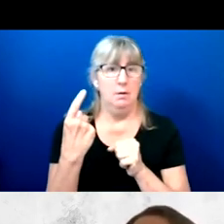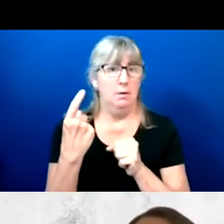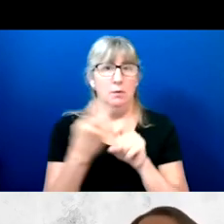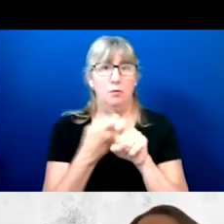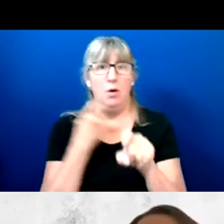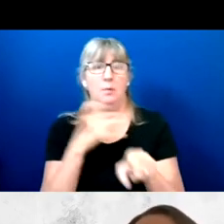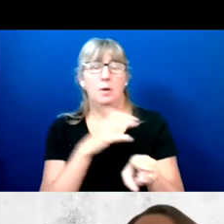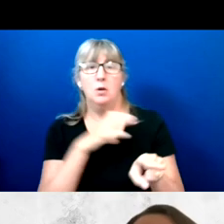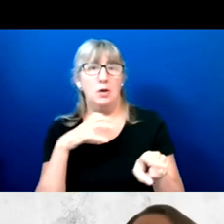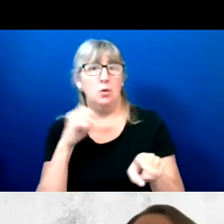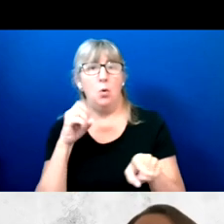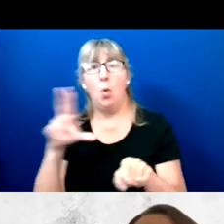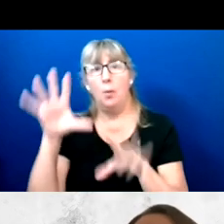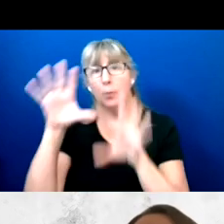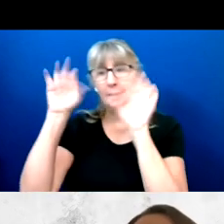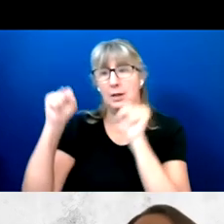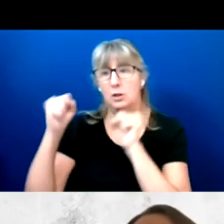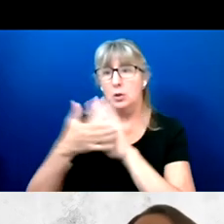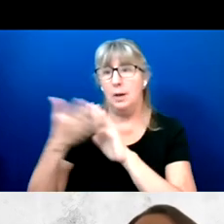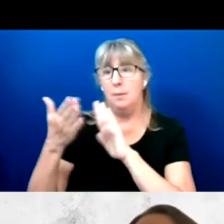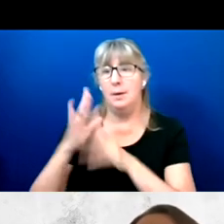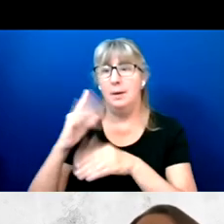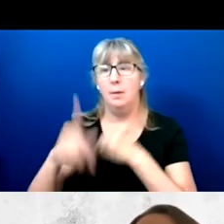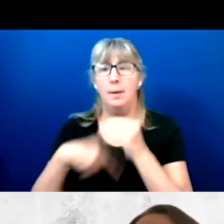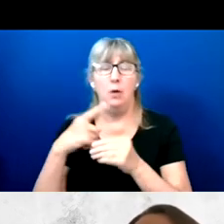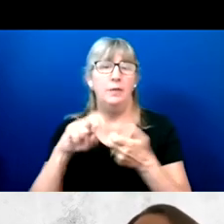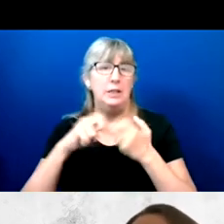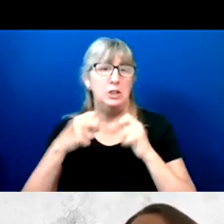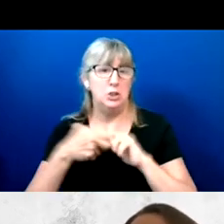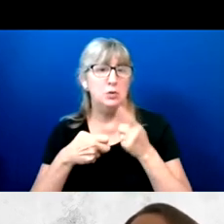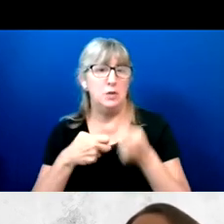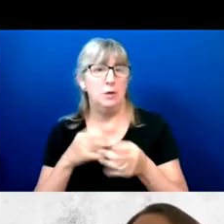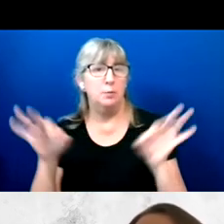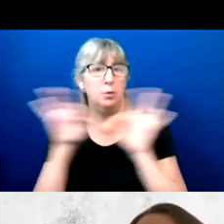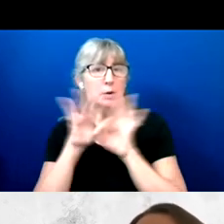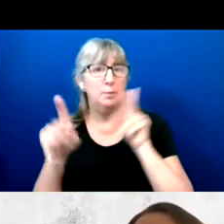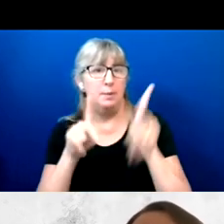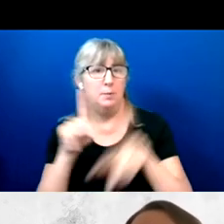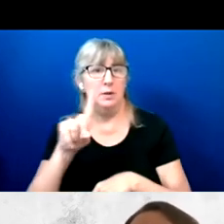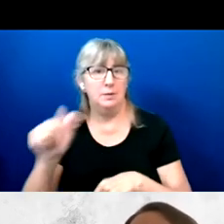presidential campaigns about the issues that are important to people with disabilities.